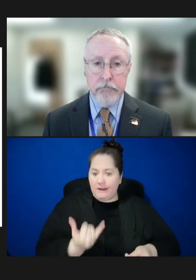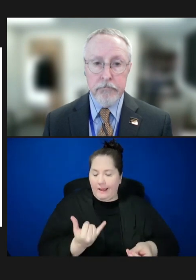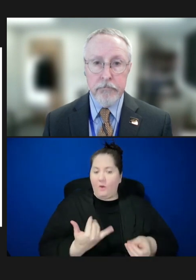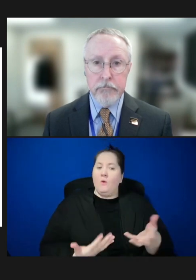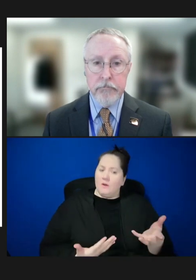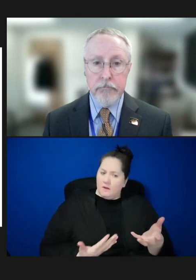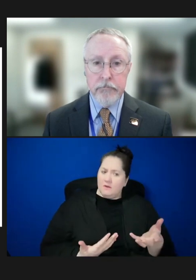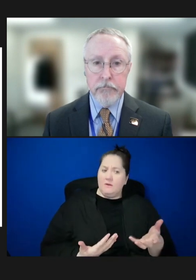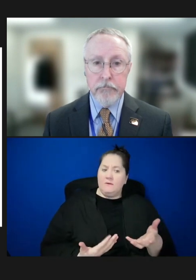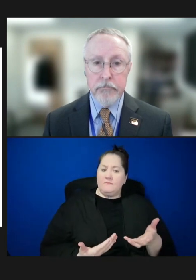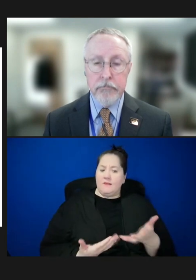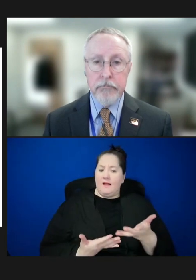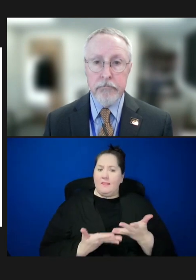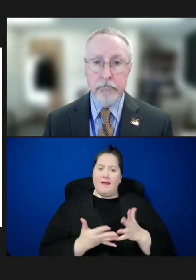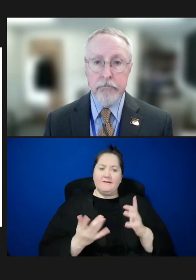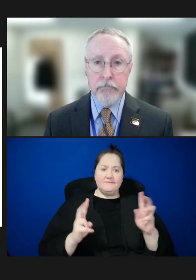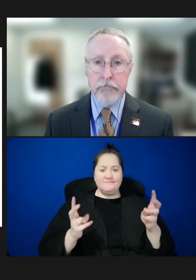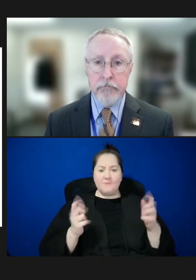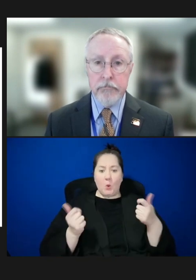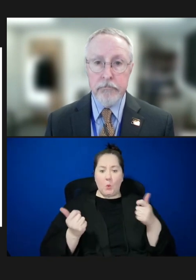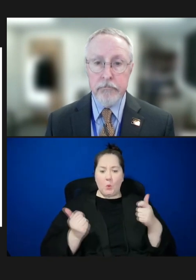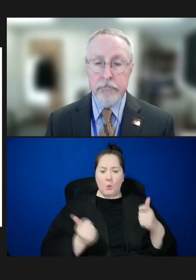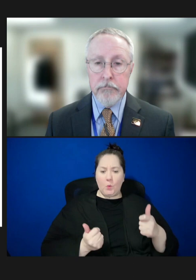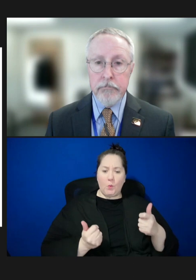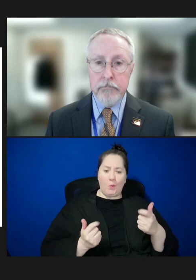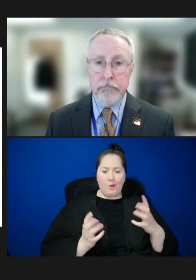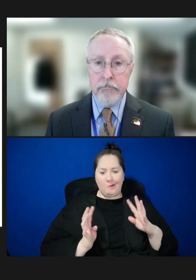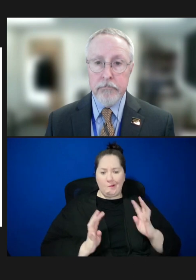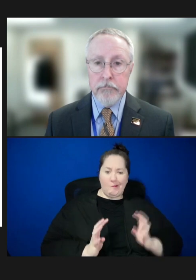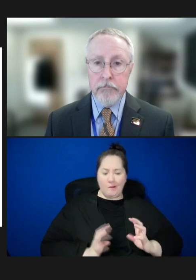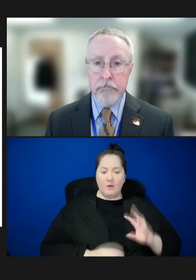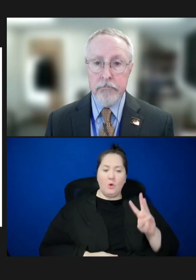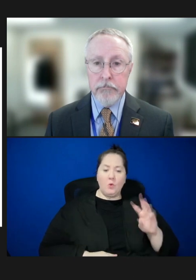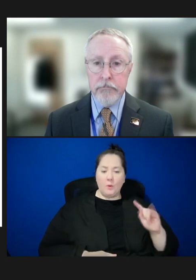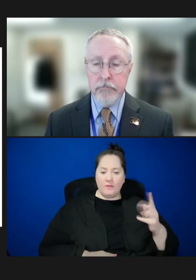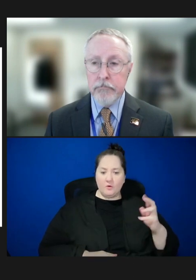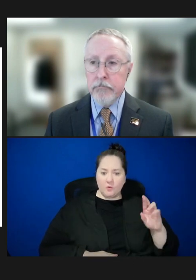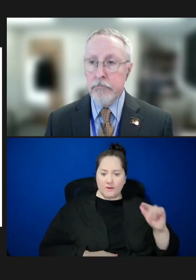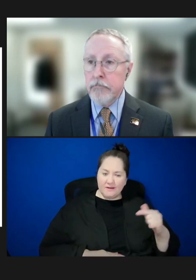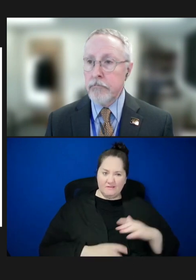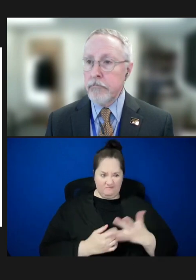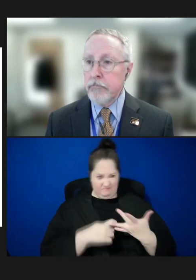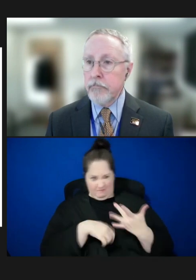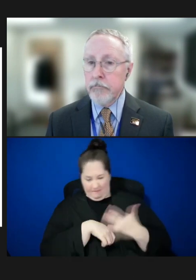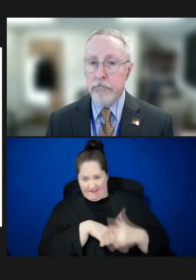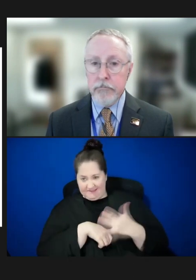a lot of withering of our capacity. And so, I'm wondering if our local and state colleagues would